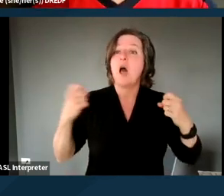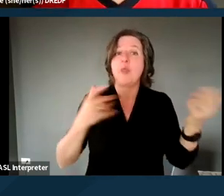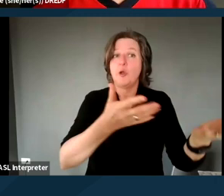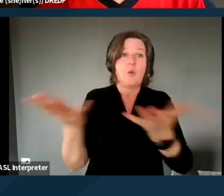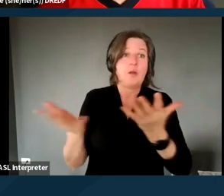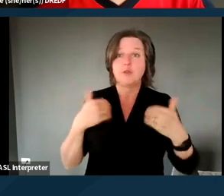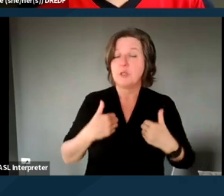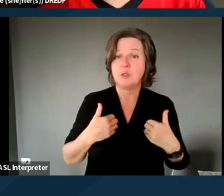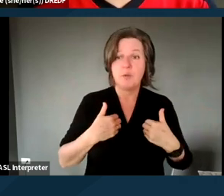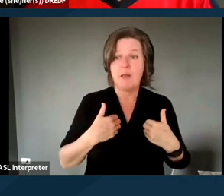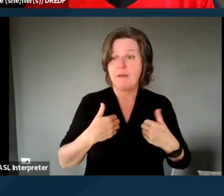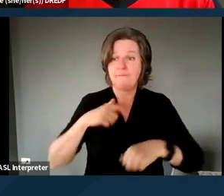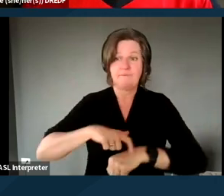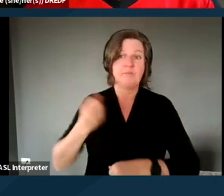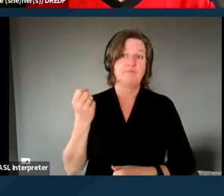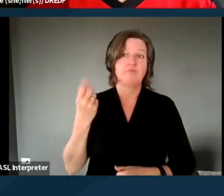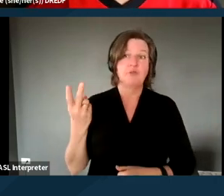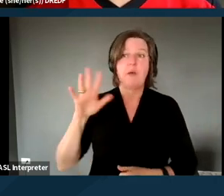We're at 12:54, so we do have a few minutes.